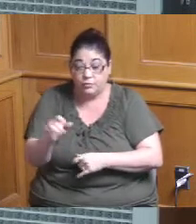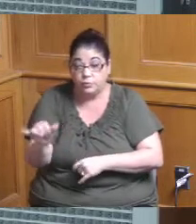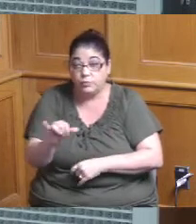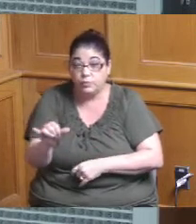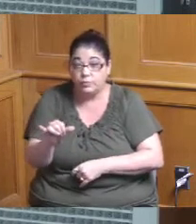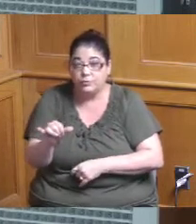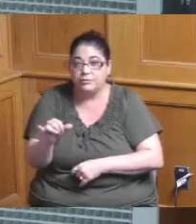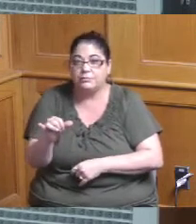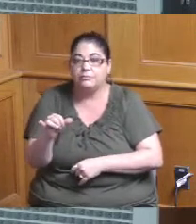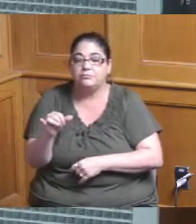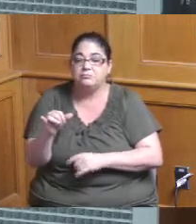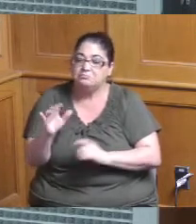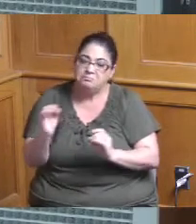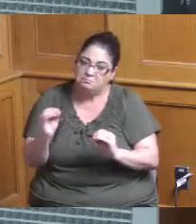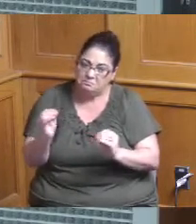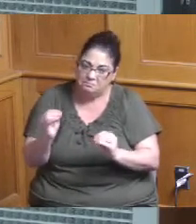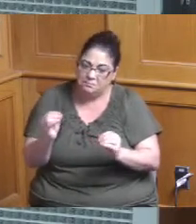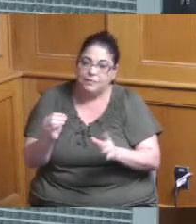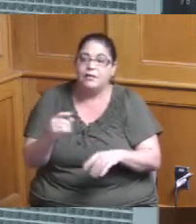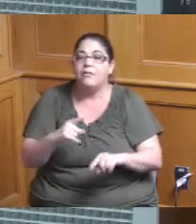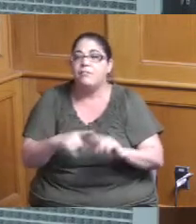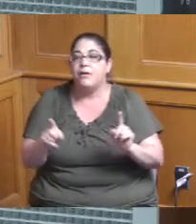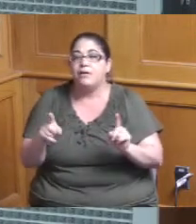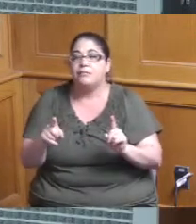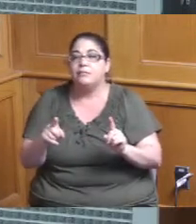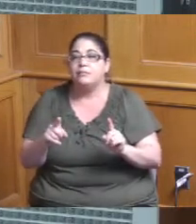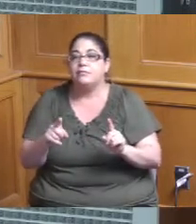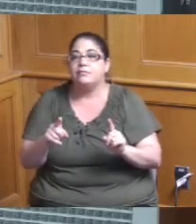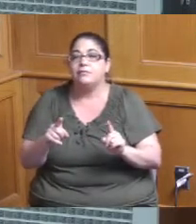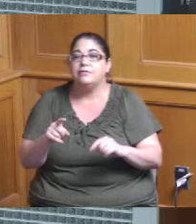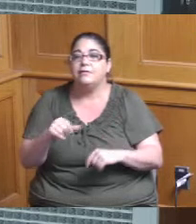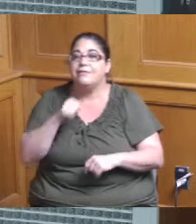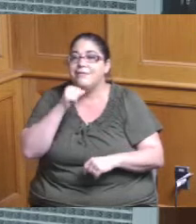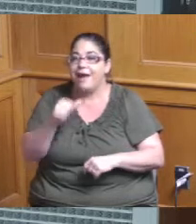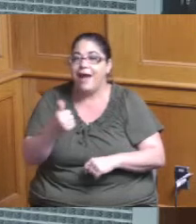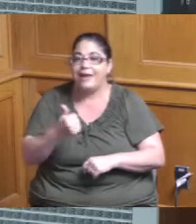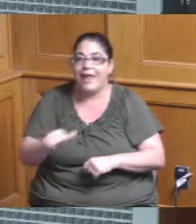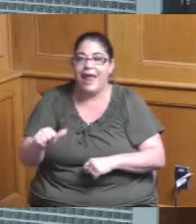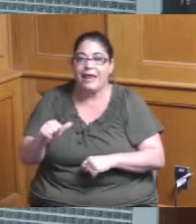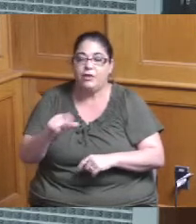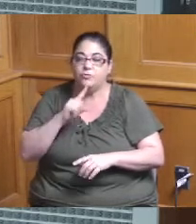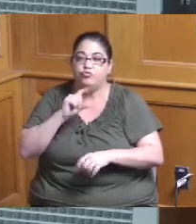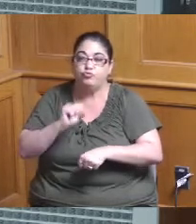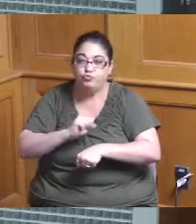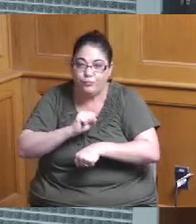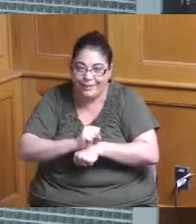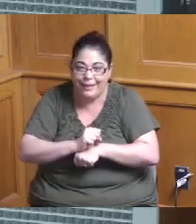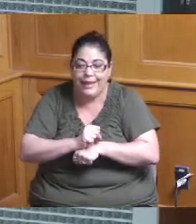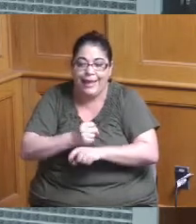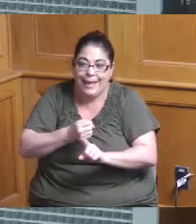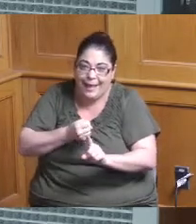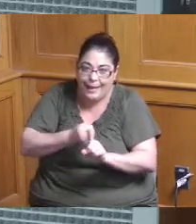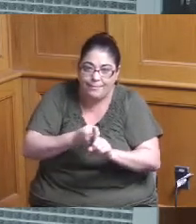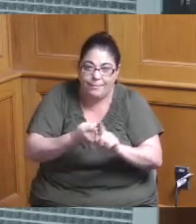not any not any truly impactful economic development like right on the nose hitting all